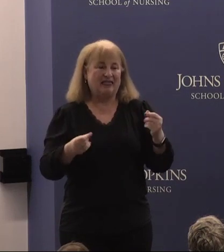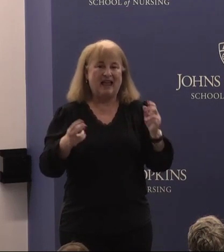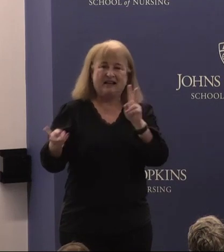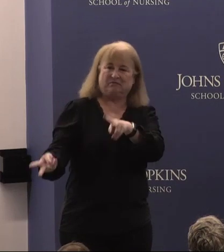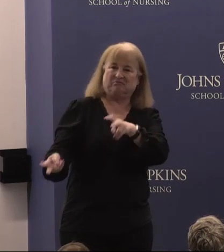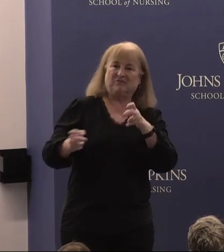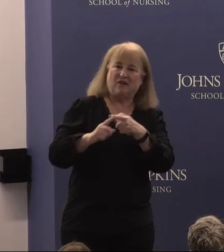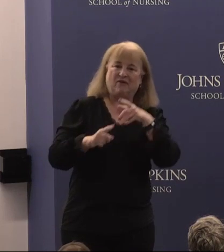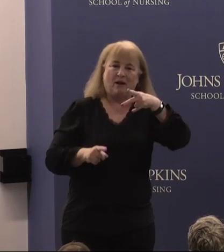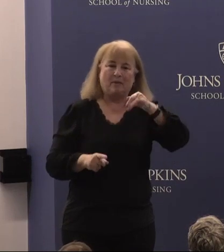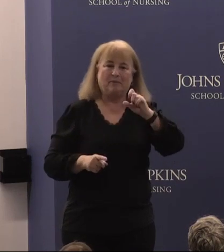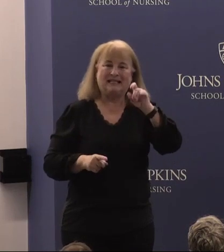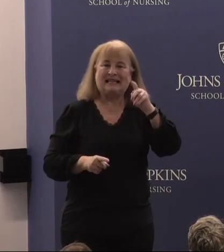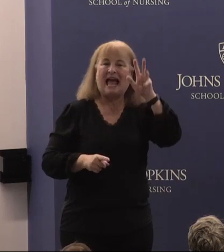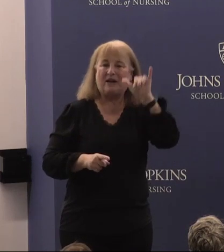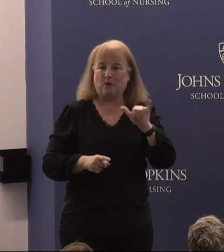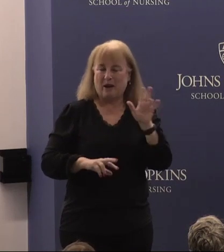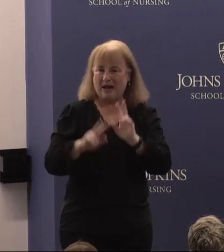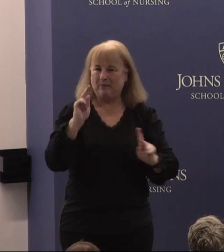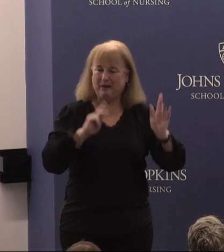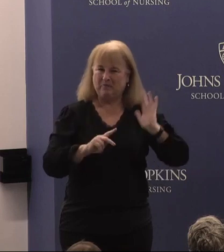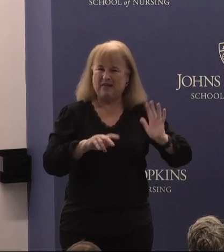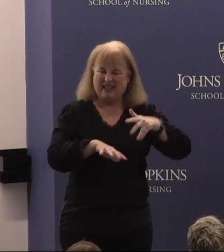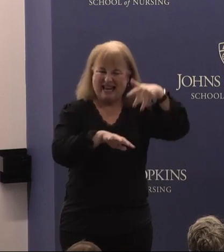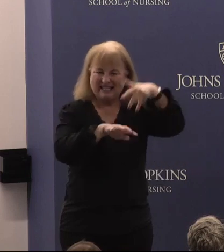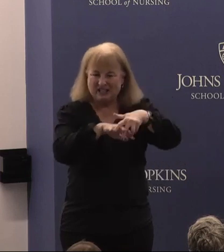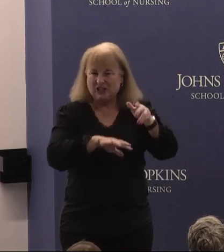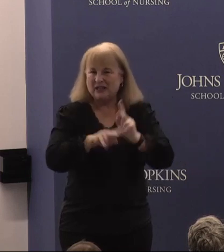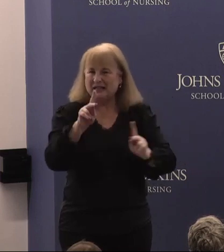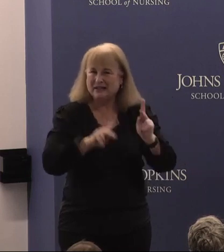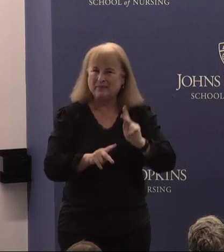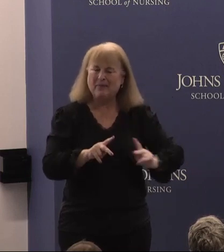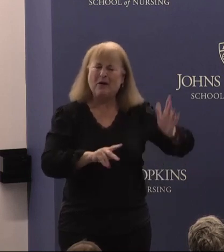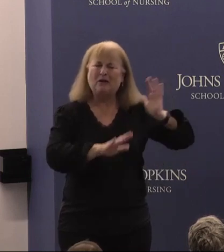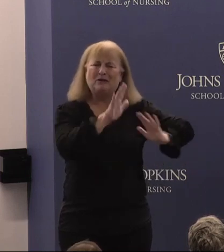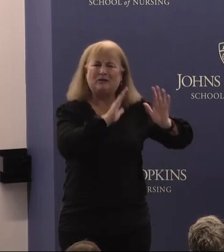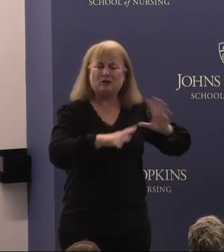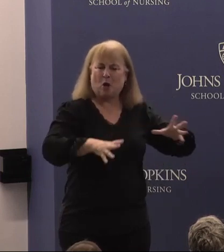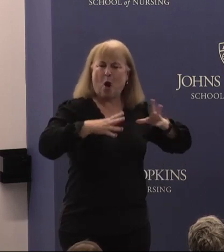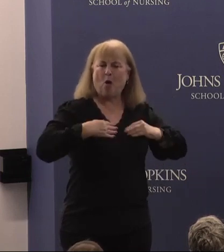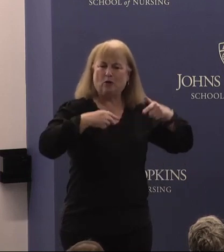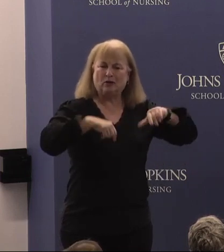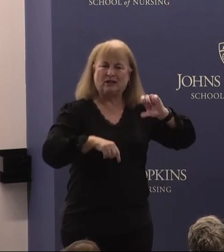Piscataway peoples, the indigenous people who are traditional owners of the Chesapeake Bay